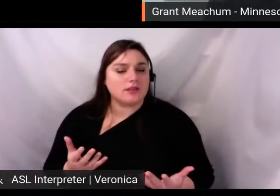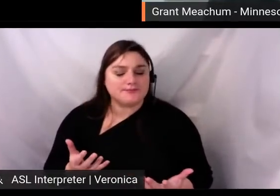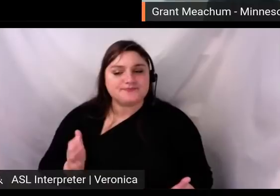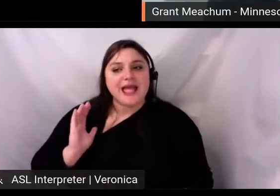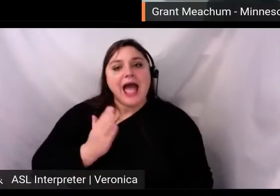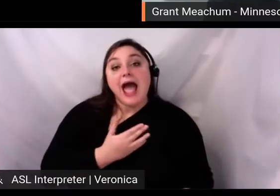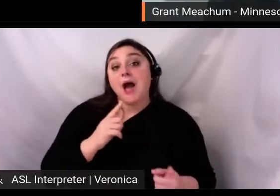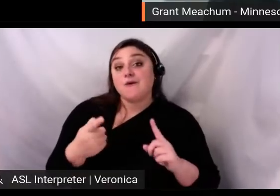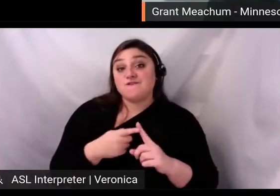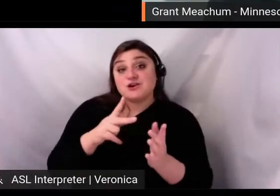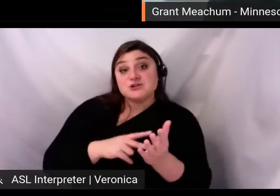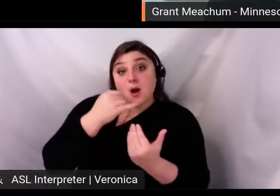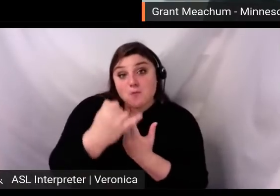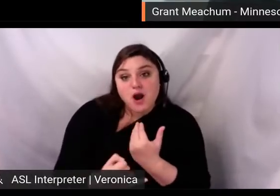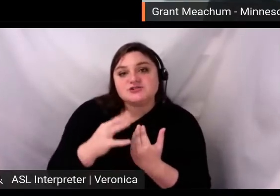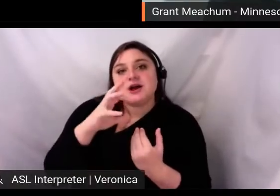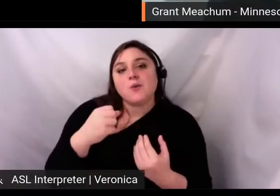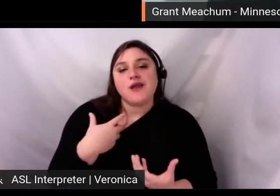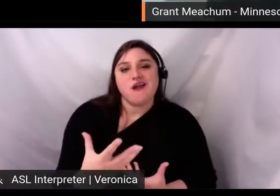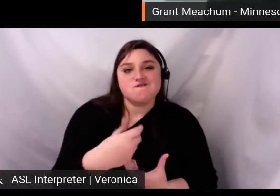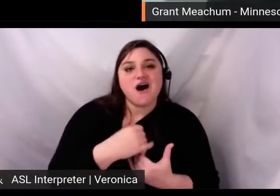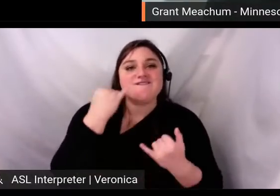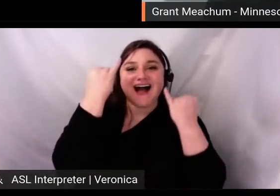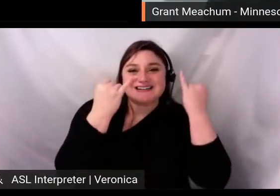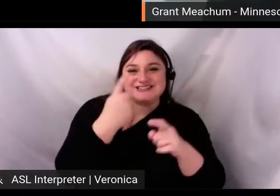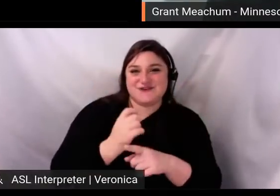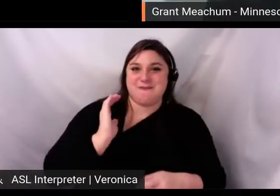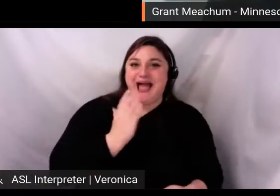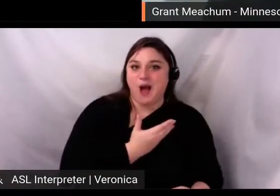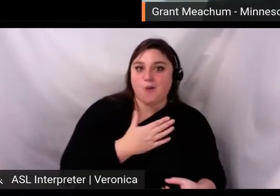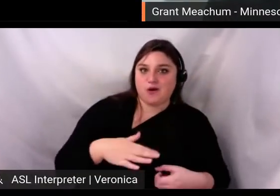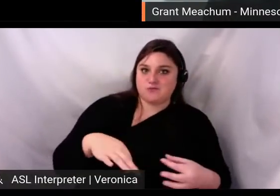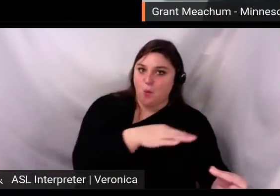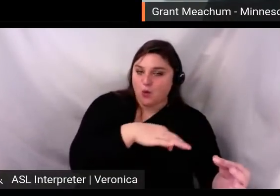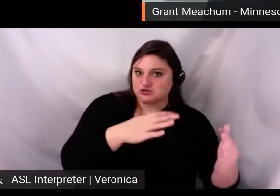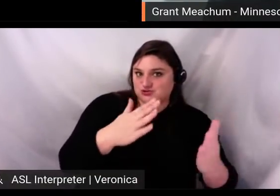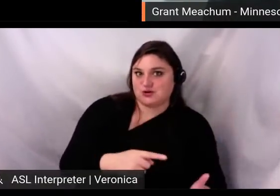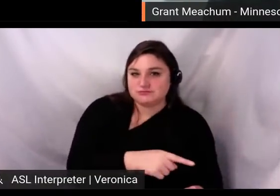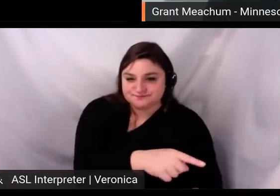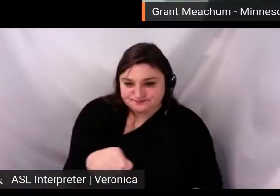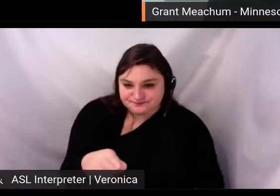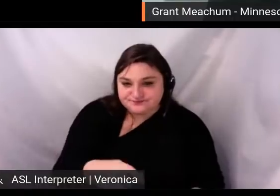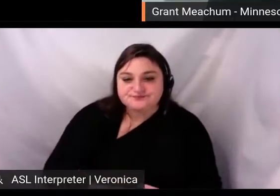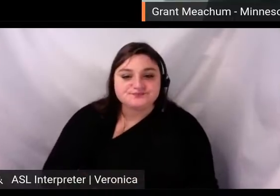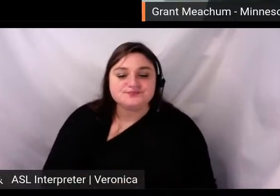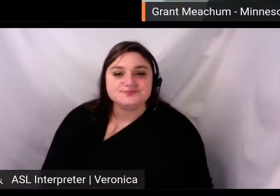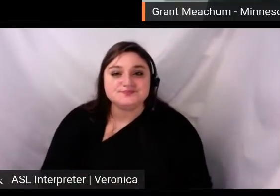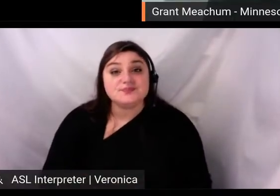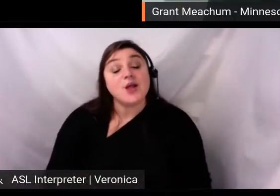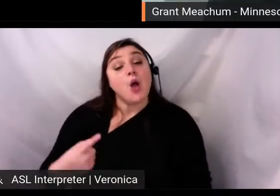by an idea from musicians within the orchestra. We an an orchestra have built some great relationships with local musicians outside the